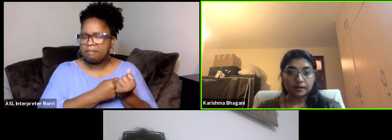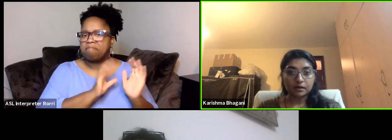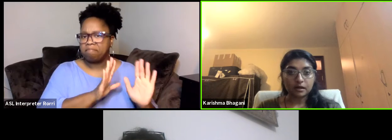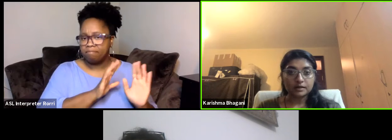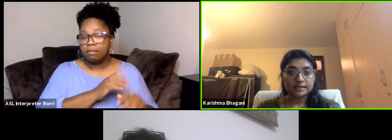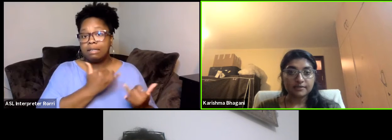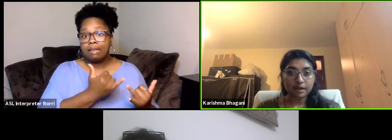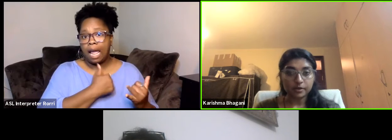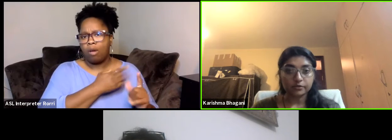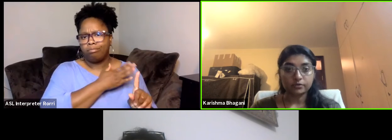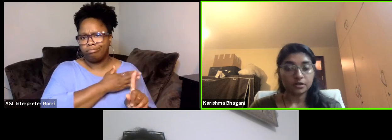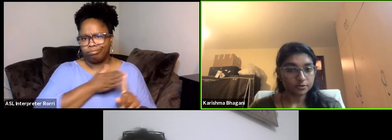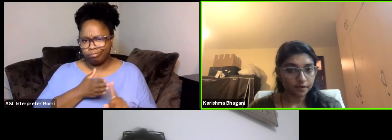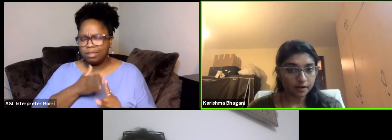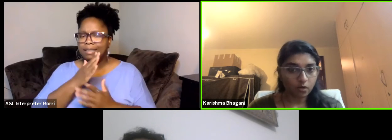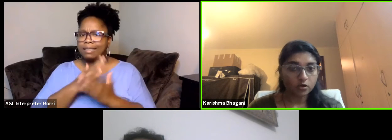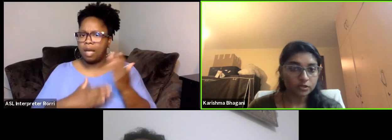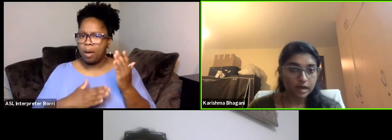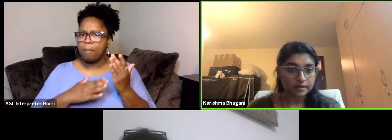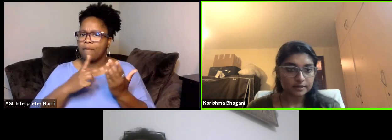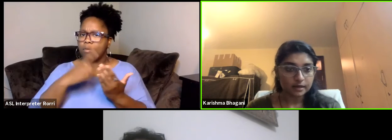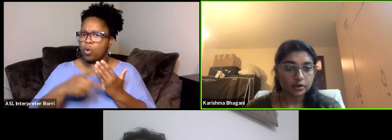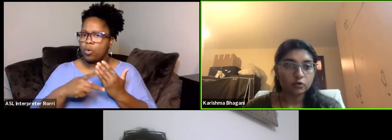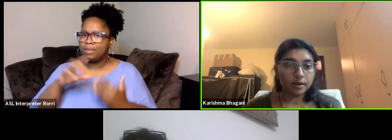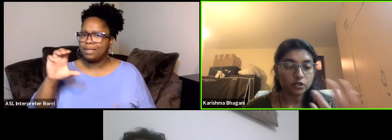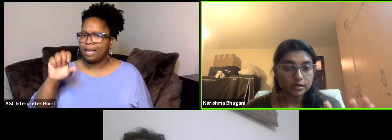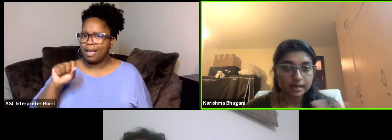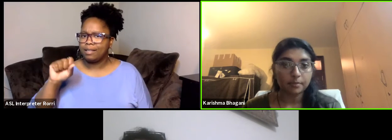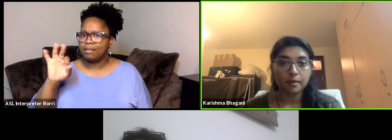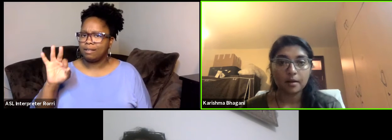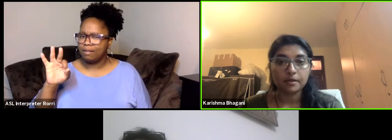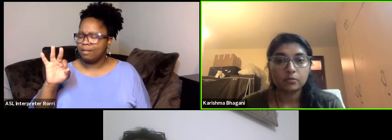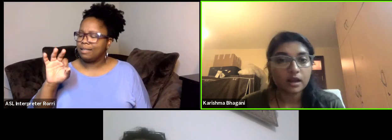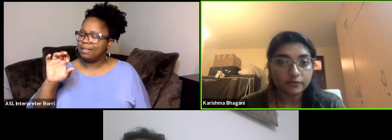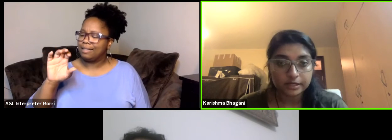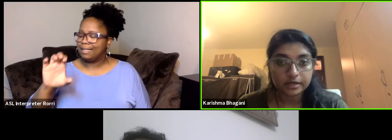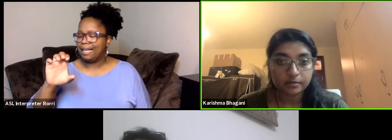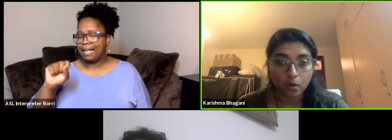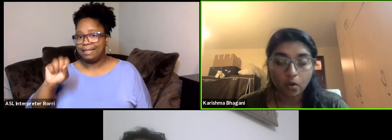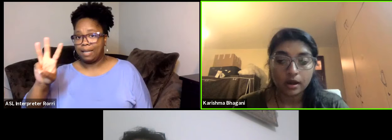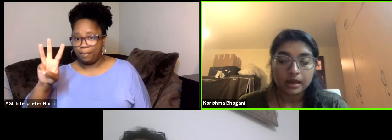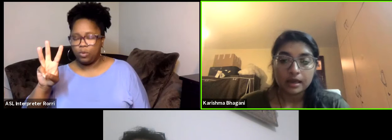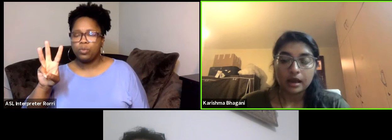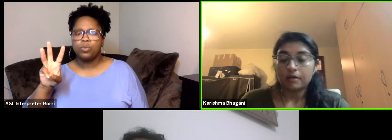that CFW Culture Funding Watch does. You mentioned SAP, but we'd love to hear more